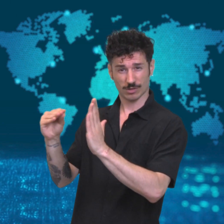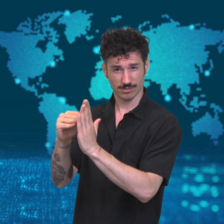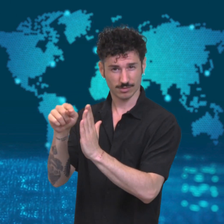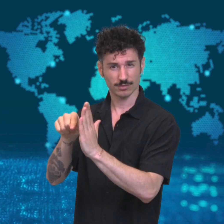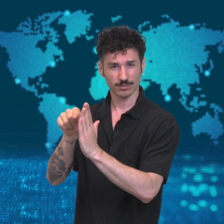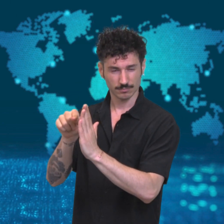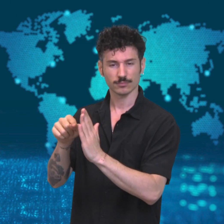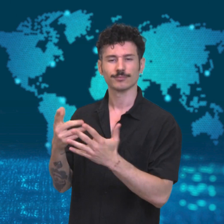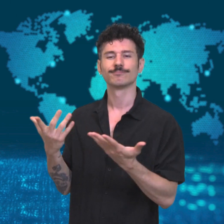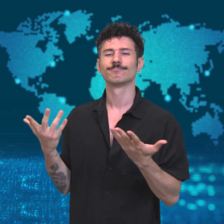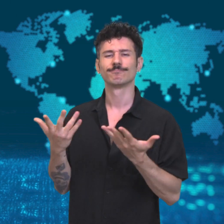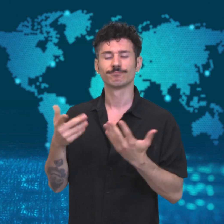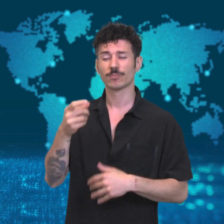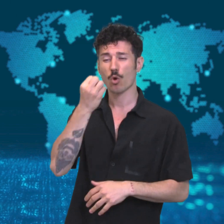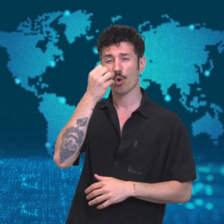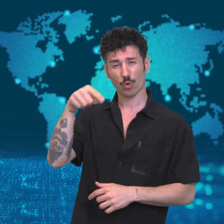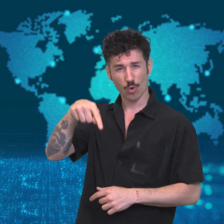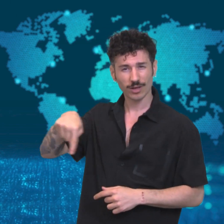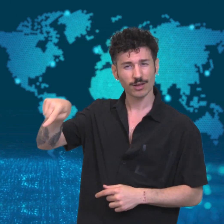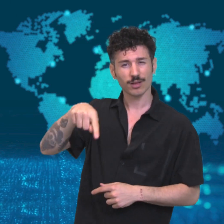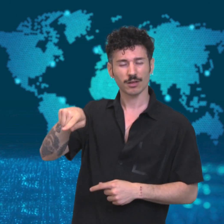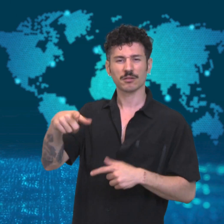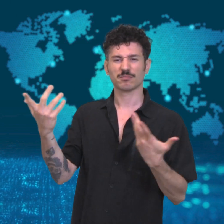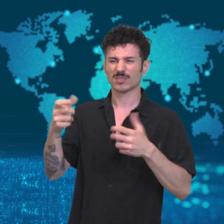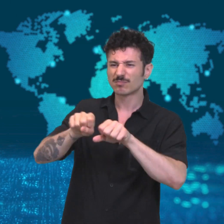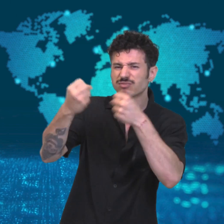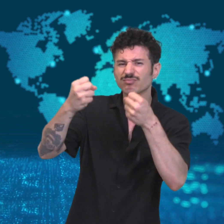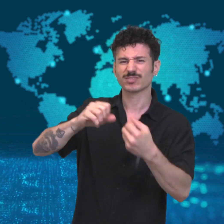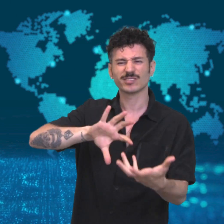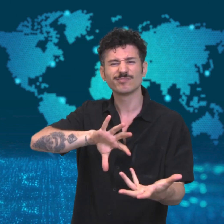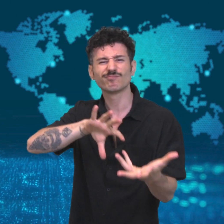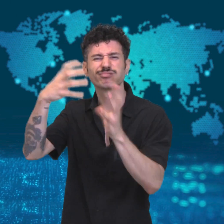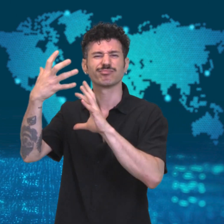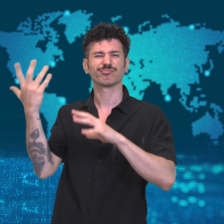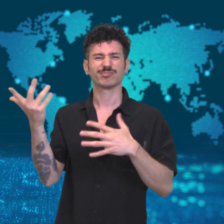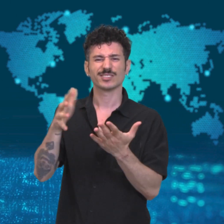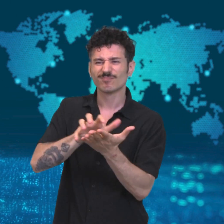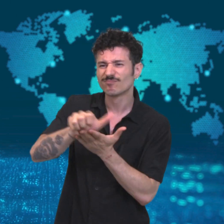Hong Kong’s legislature to introduce this law.